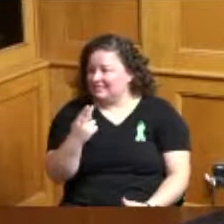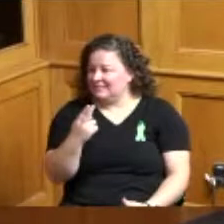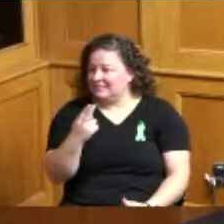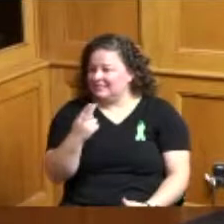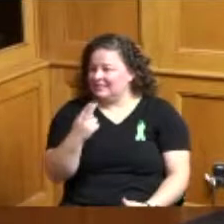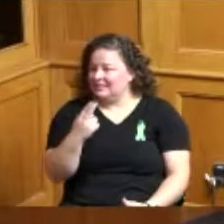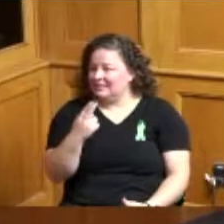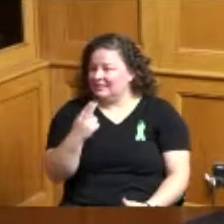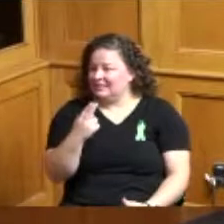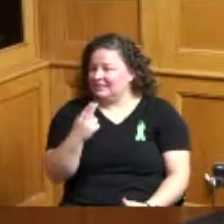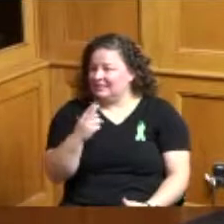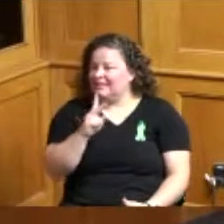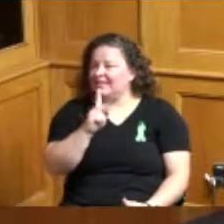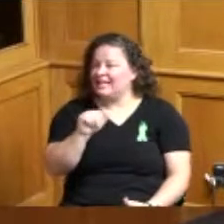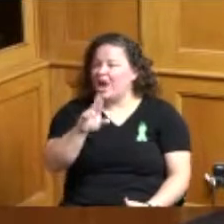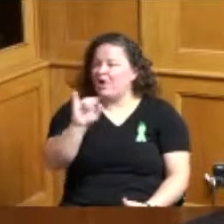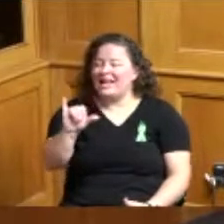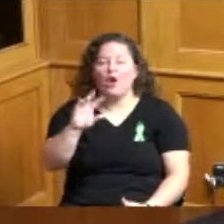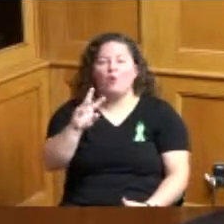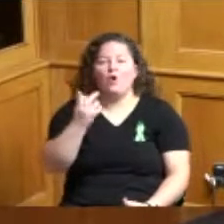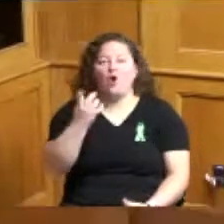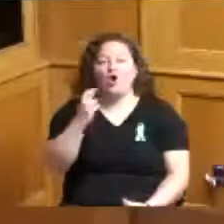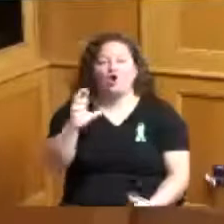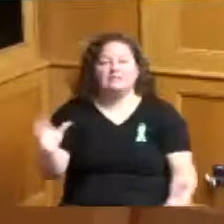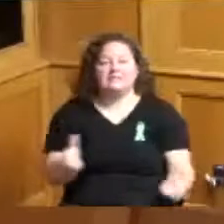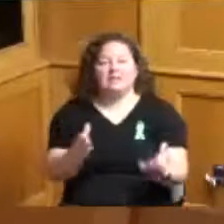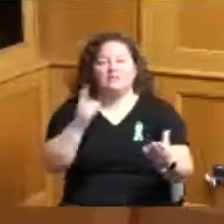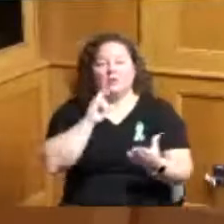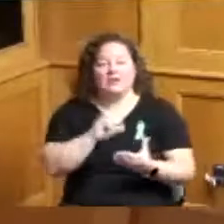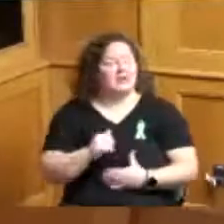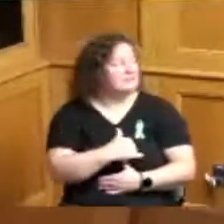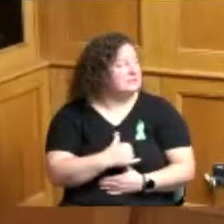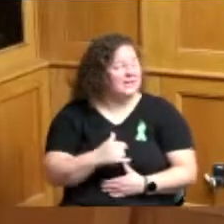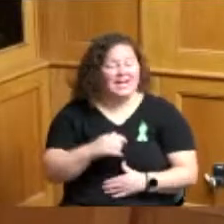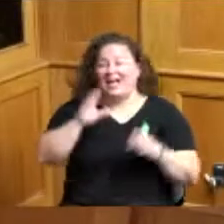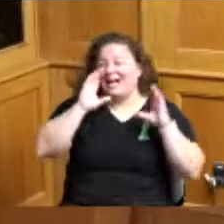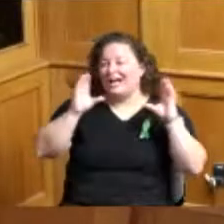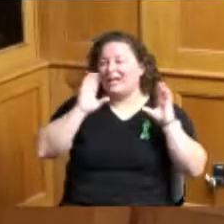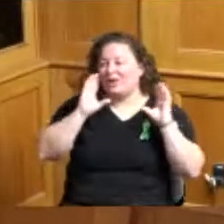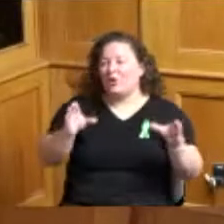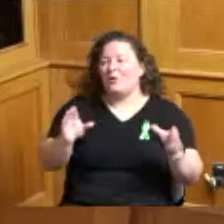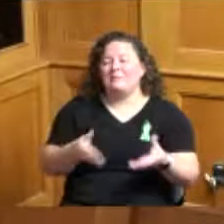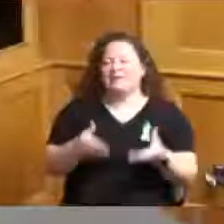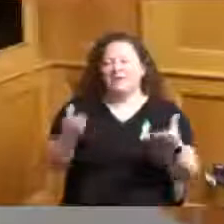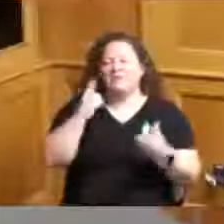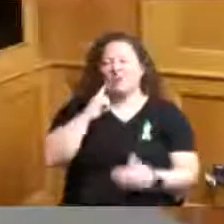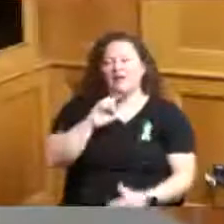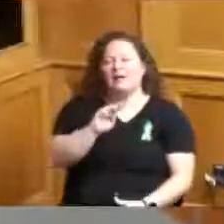good afternoon good afternoon Lauren de Garcia with MSD we have two items on the agenda today